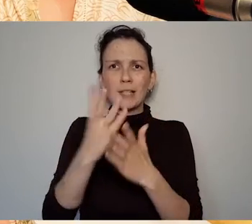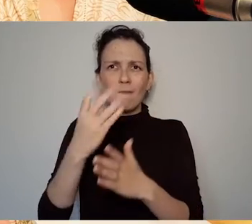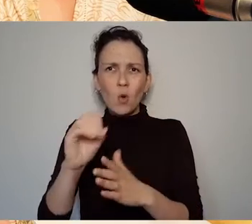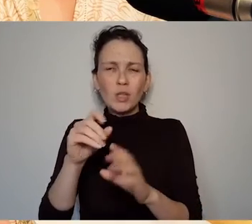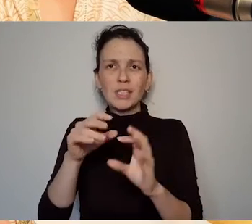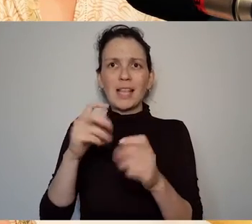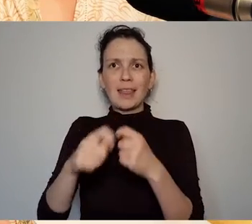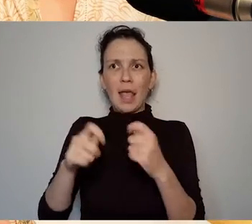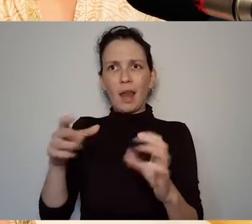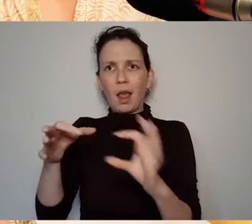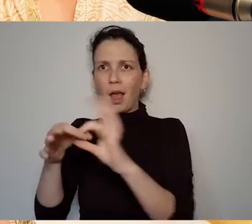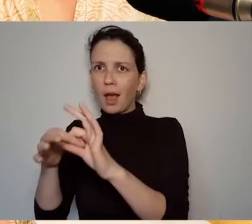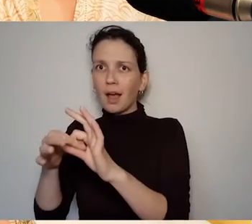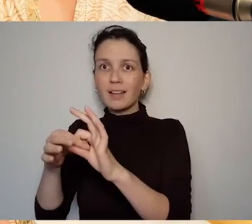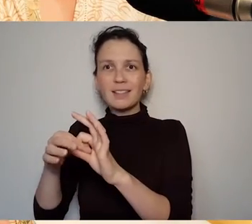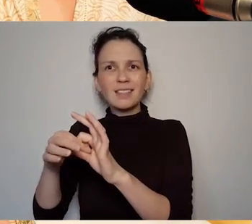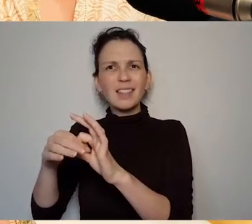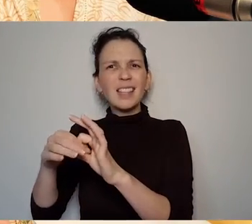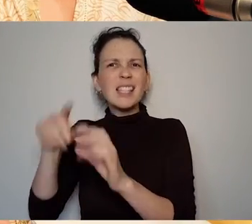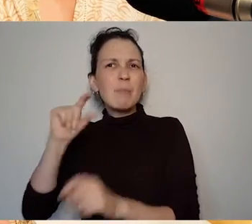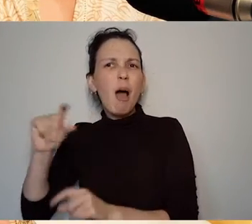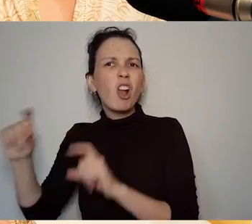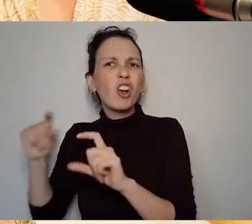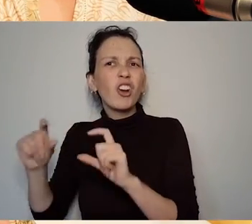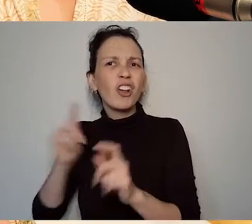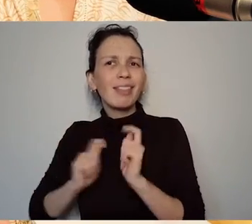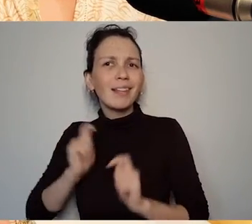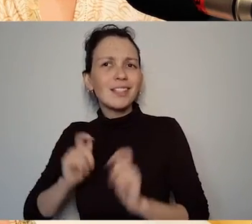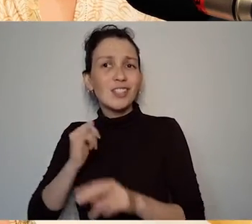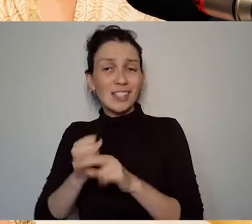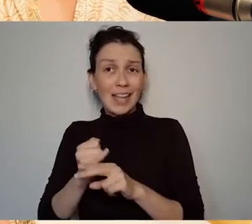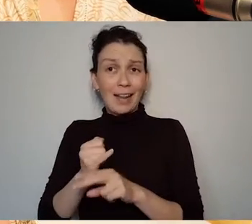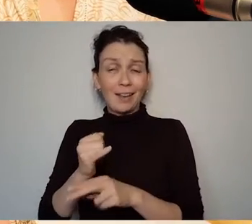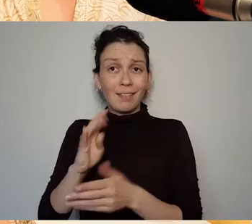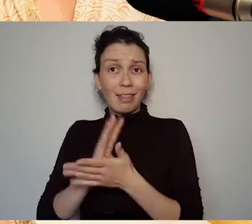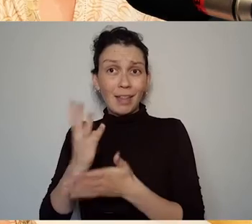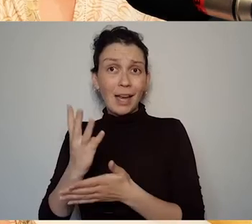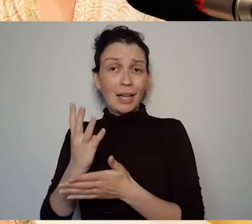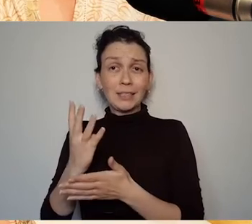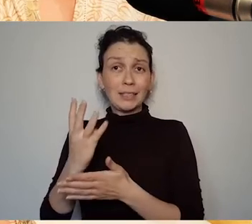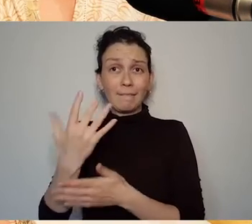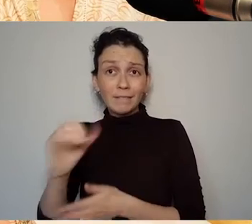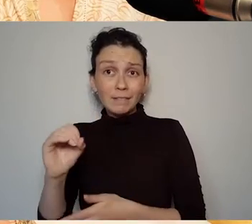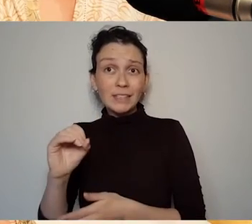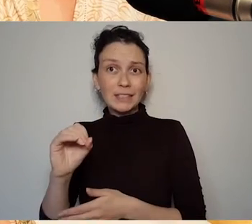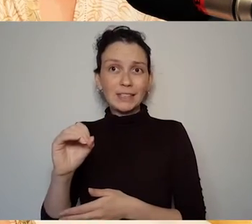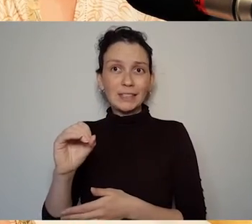Where as before the narrative stopped poor Teresa and stopped writing plays in the 40s